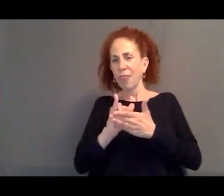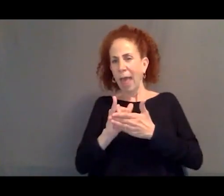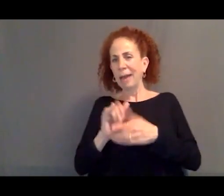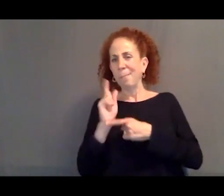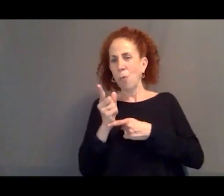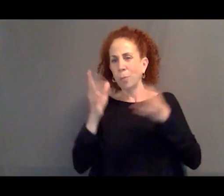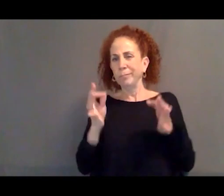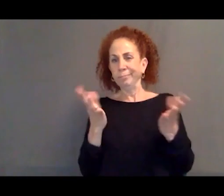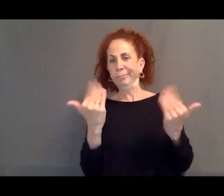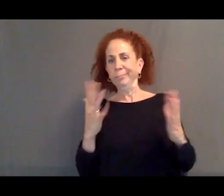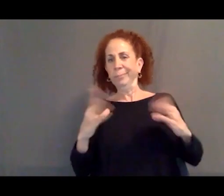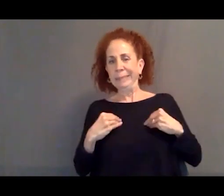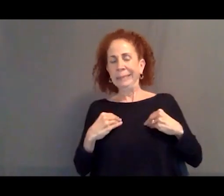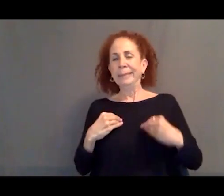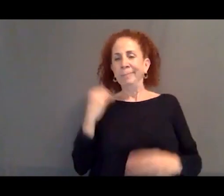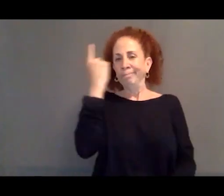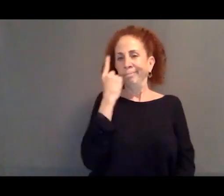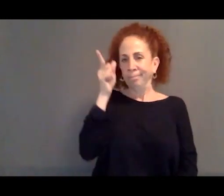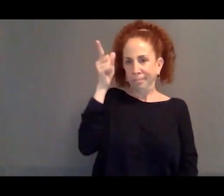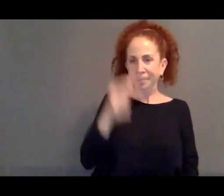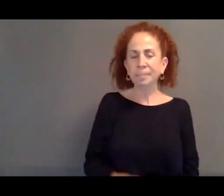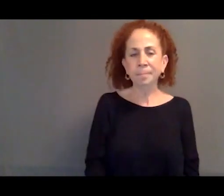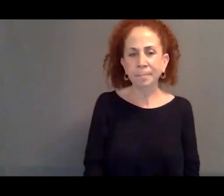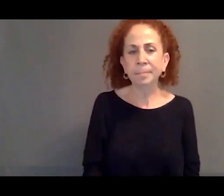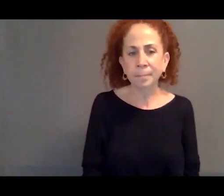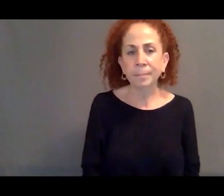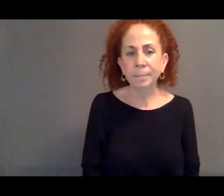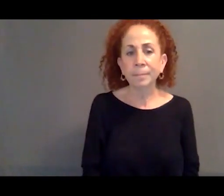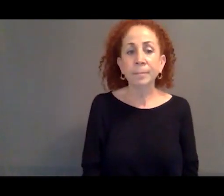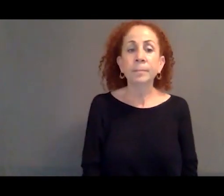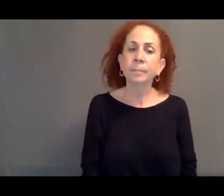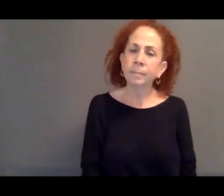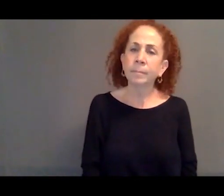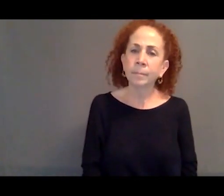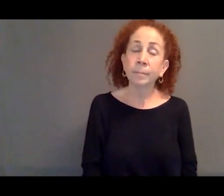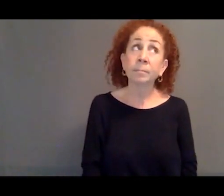but also sort of engendered this determination